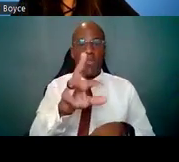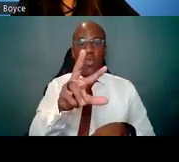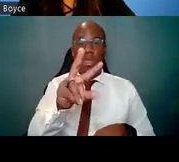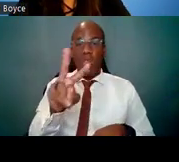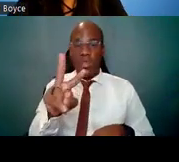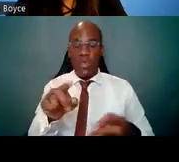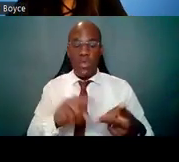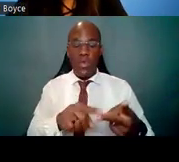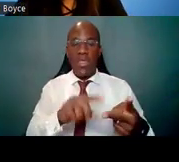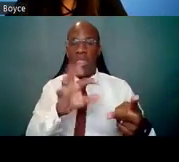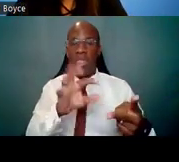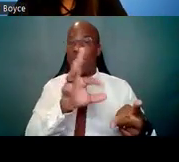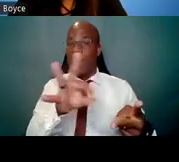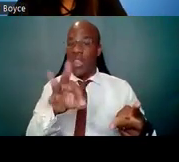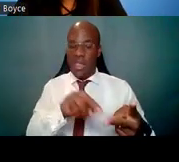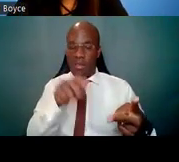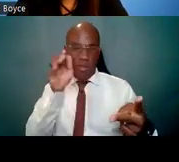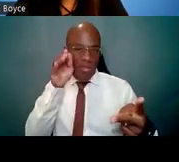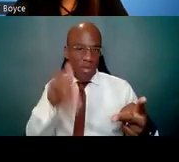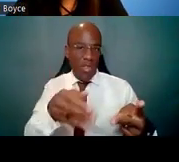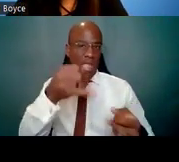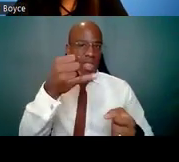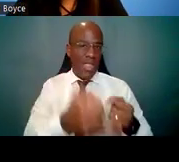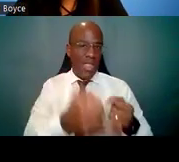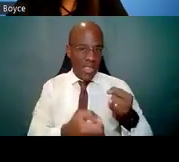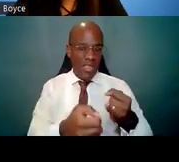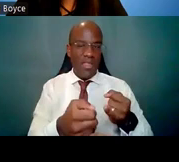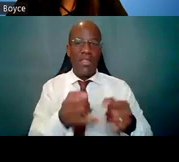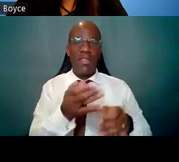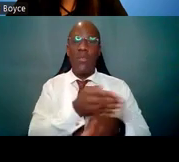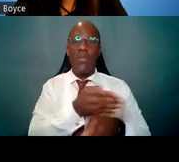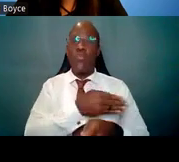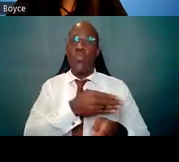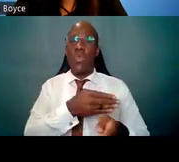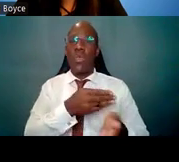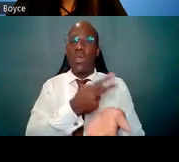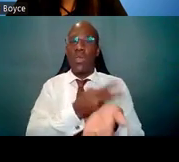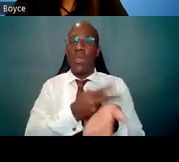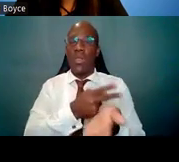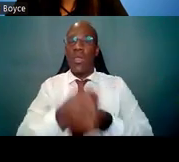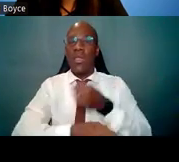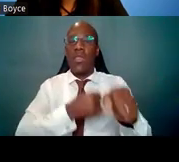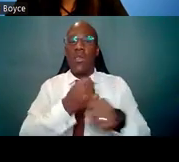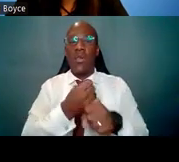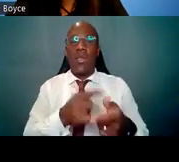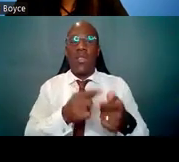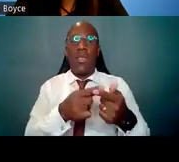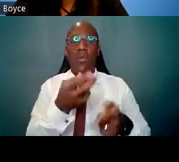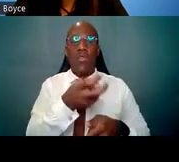and then transitions into a K00, which will cover the first few years of postdoc time.